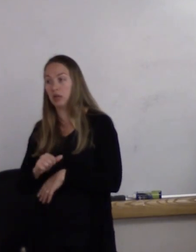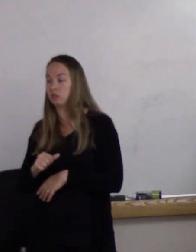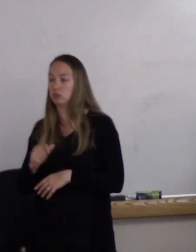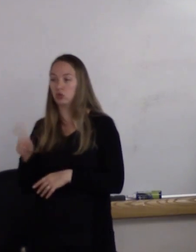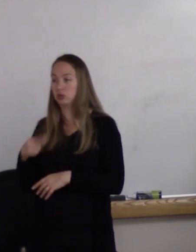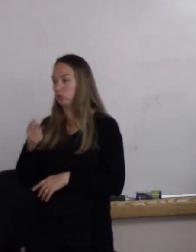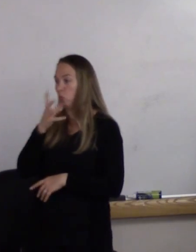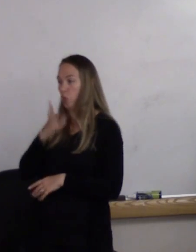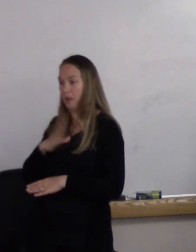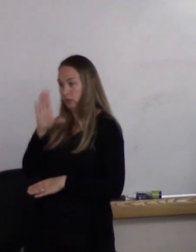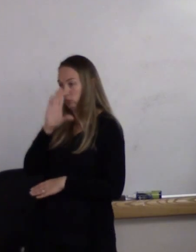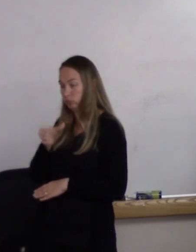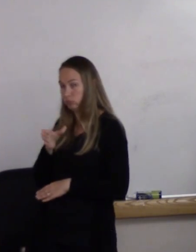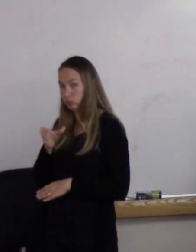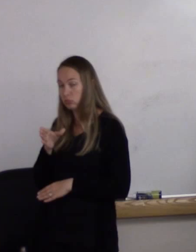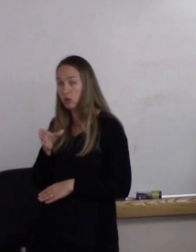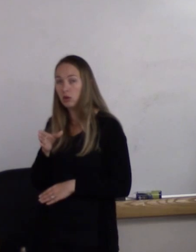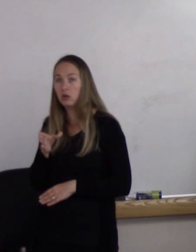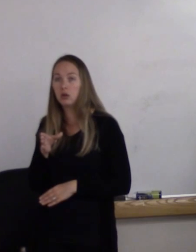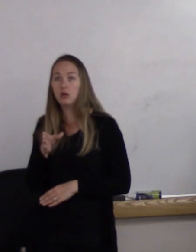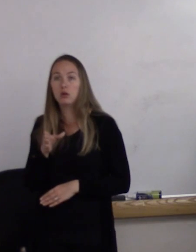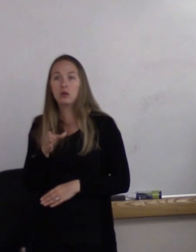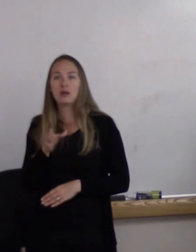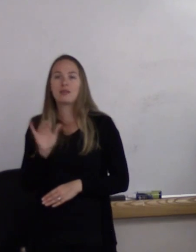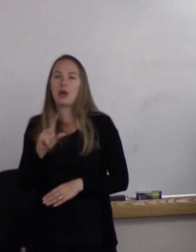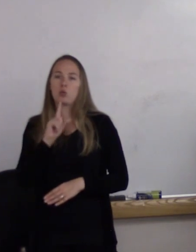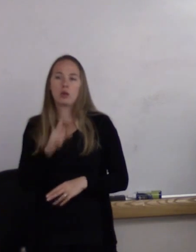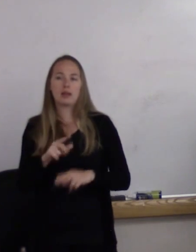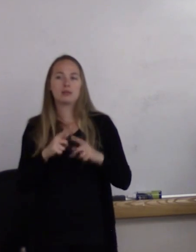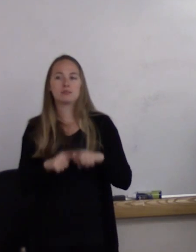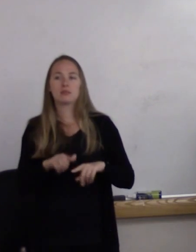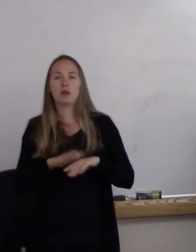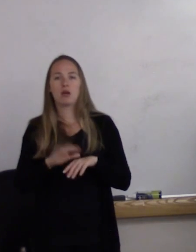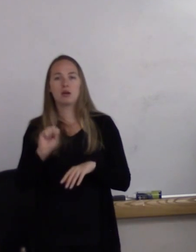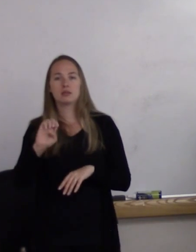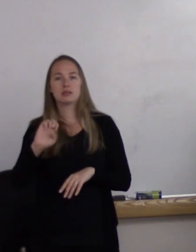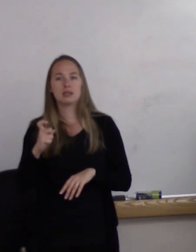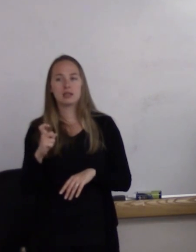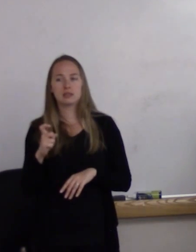that is really based on sex reassignment surgery.